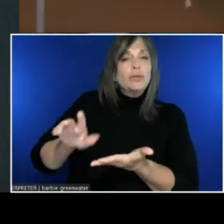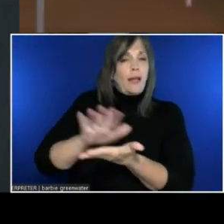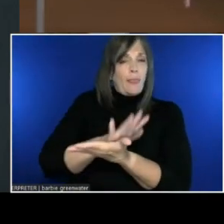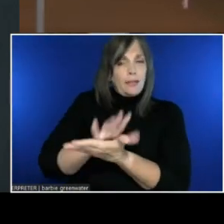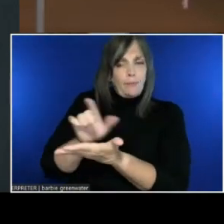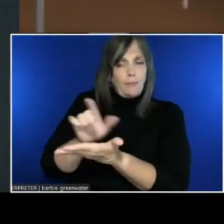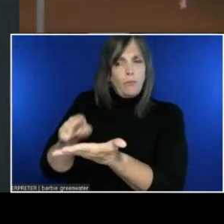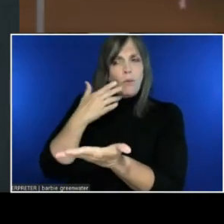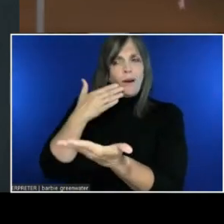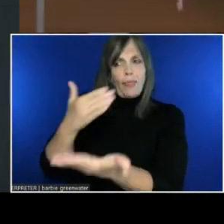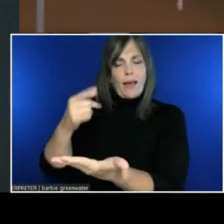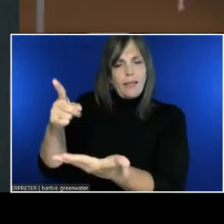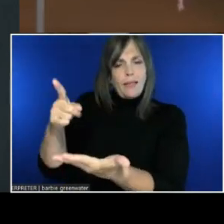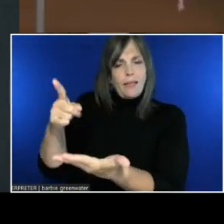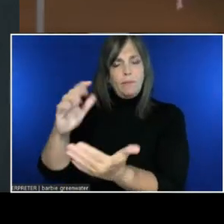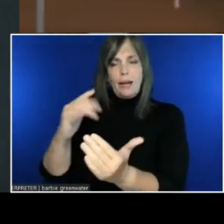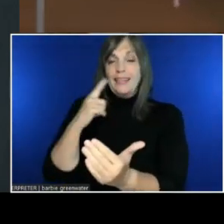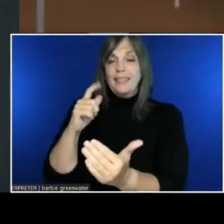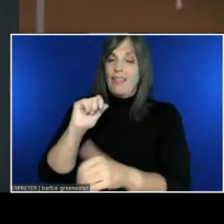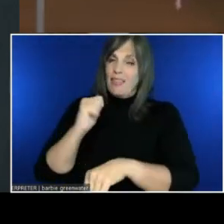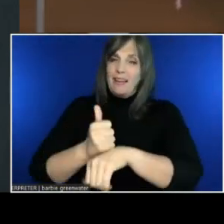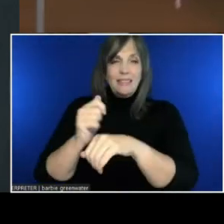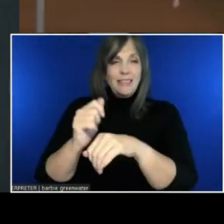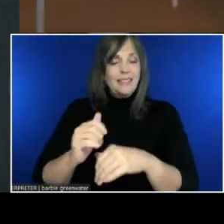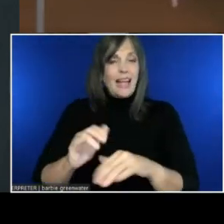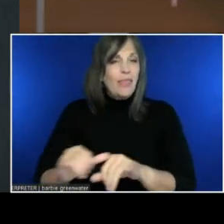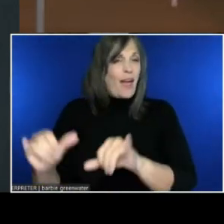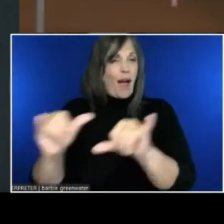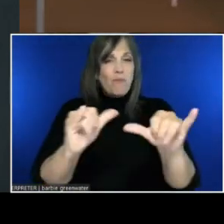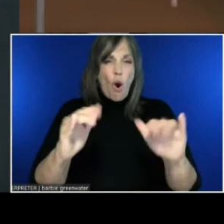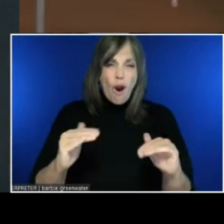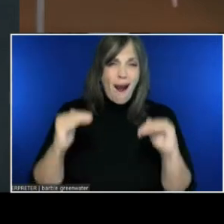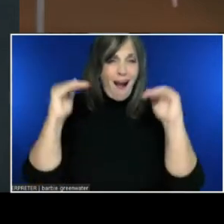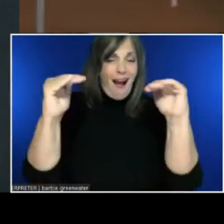I think we have a long way to go. And we'll talk more about that throughout this talk.